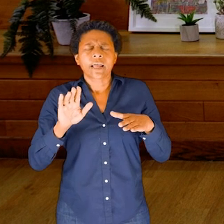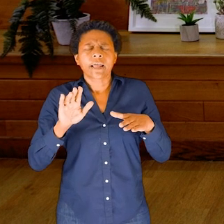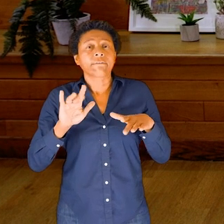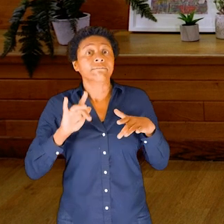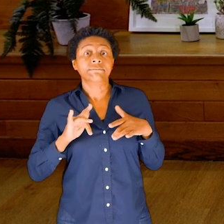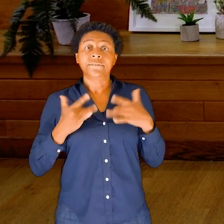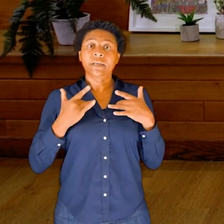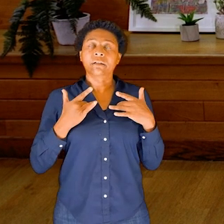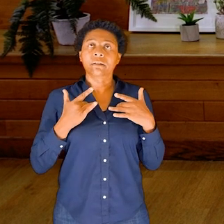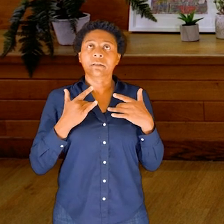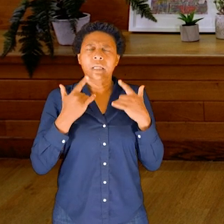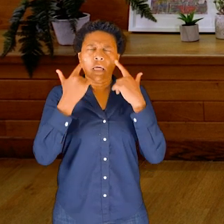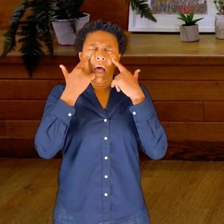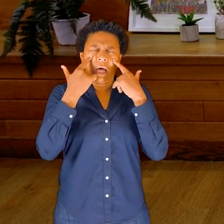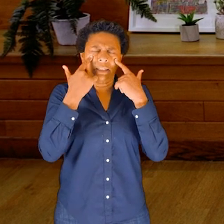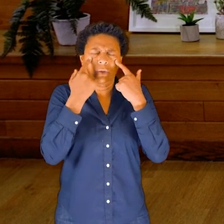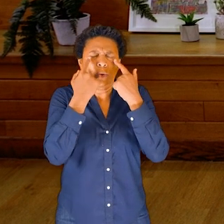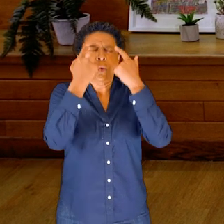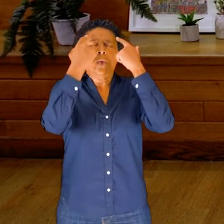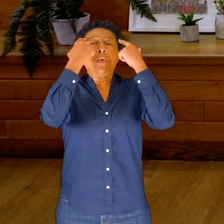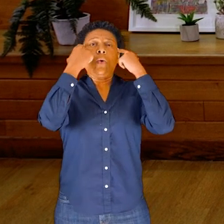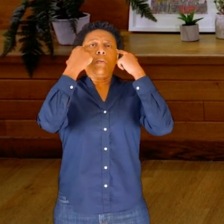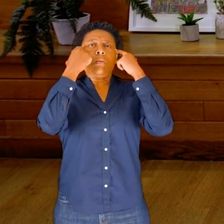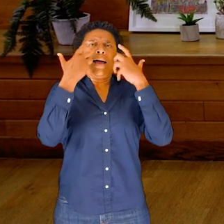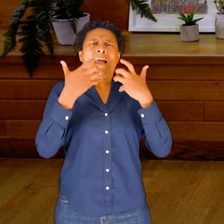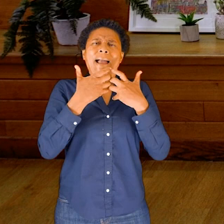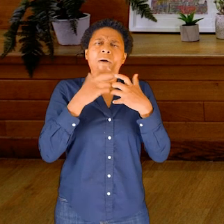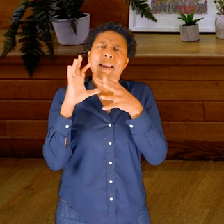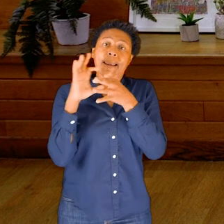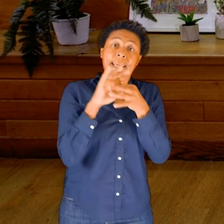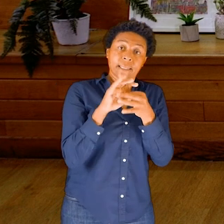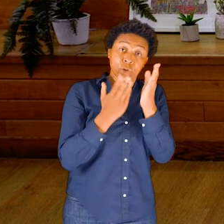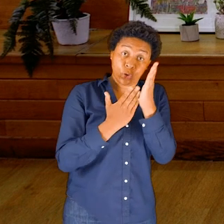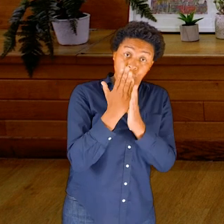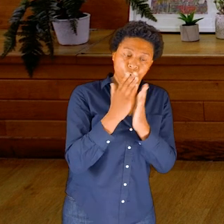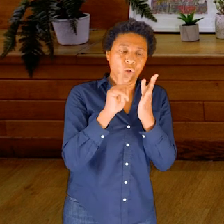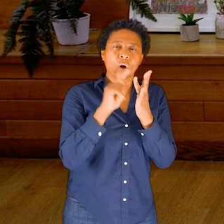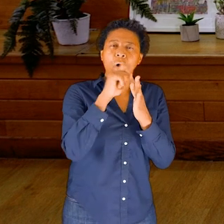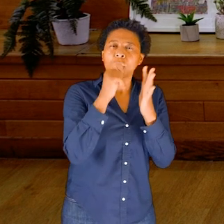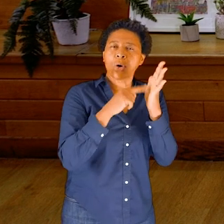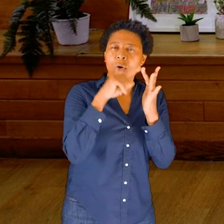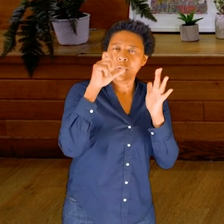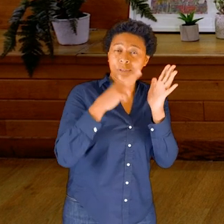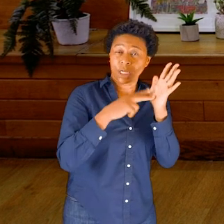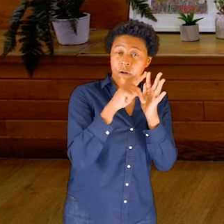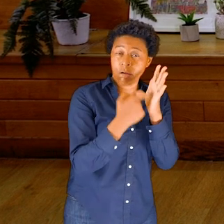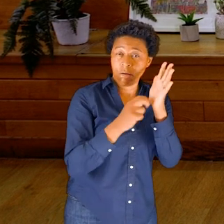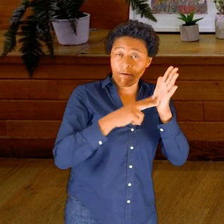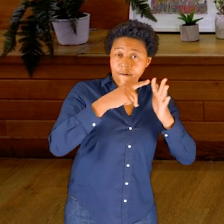back of the eye where the eye connects through the optic nerve into the brain, right into the centre of the head.